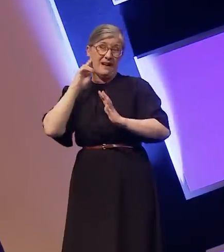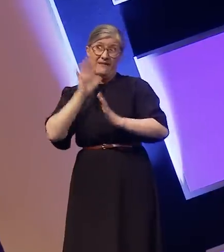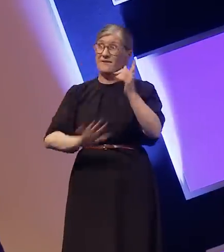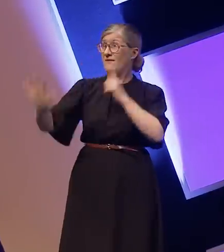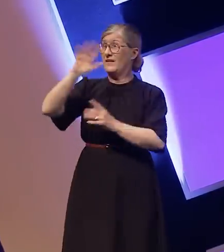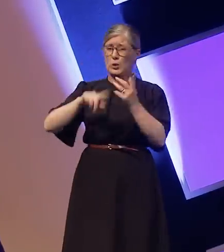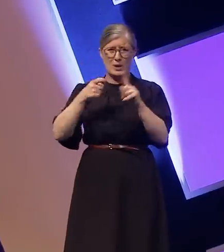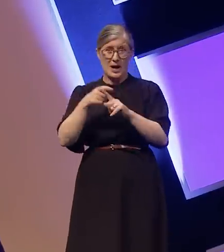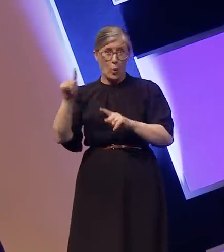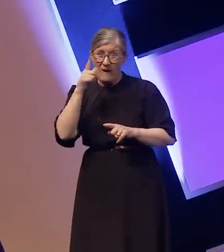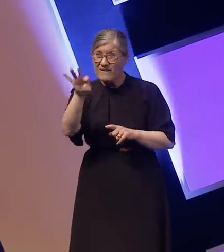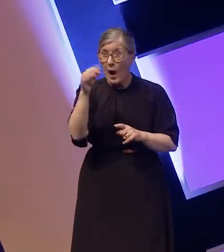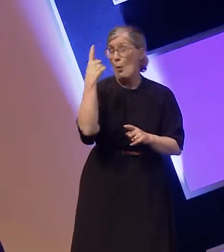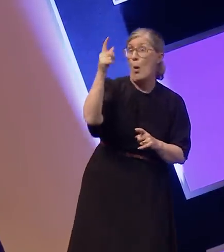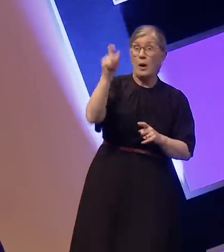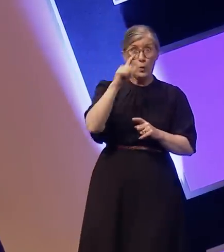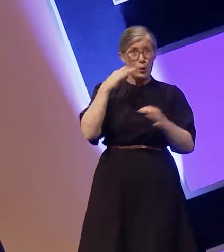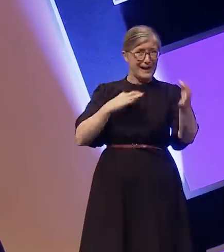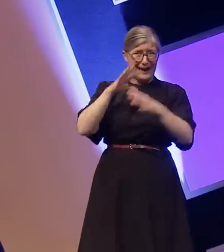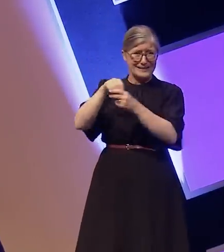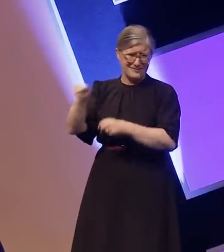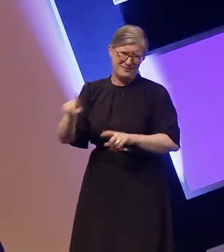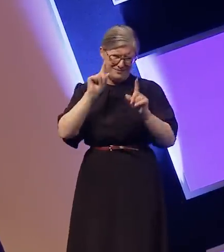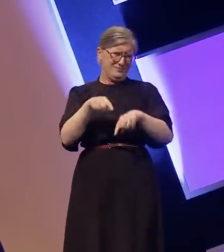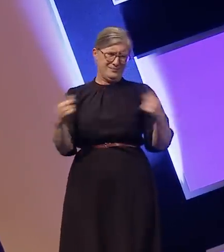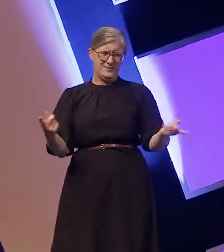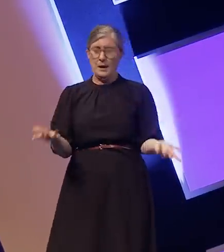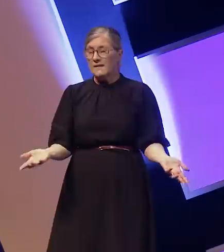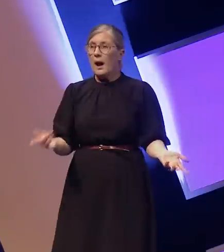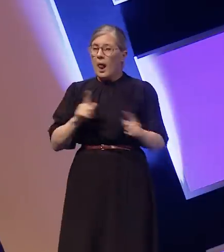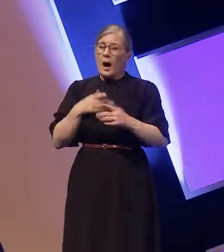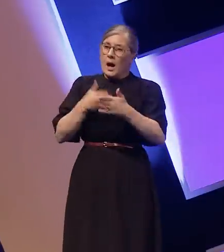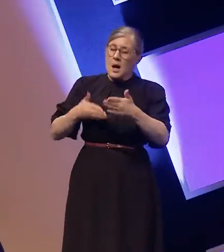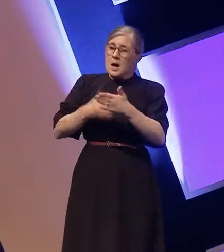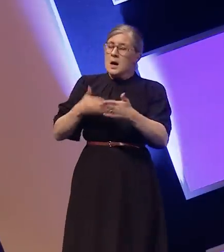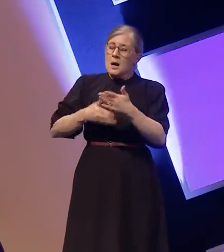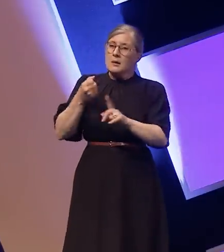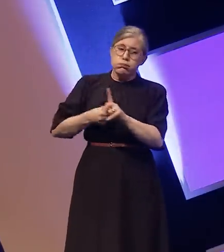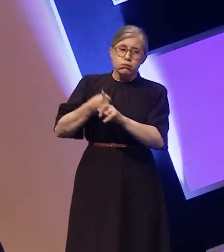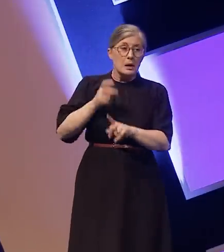When we ever going to move on from this? I tried myself to investigate how difficult it is to hire